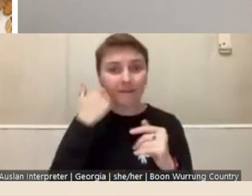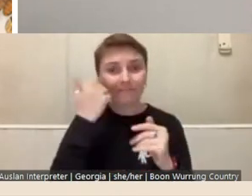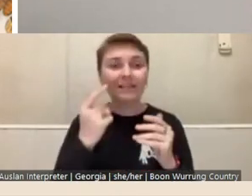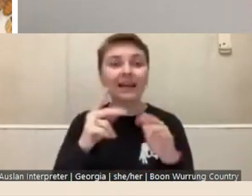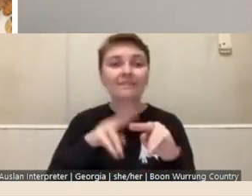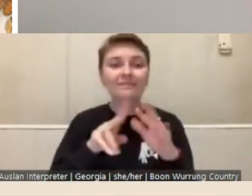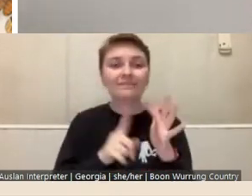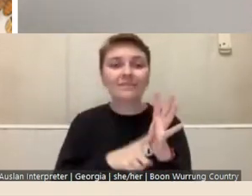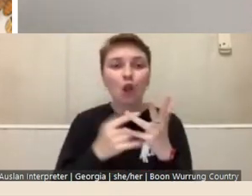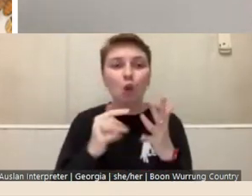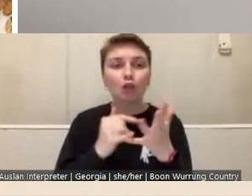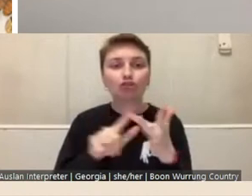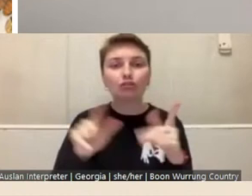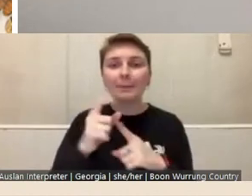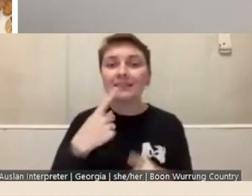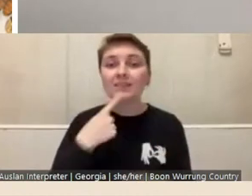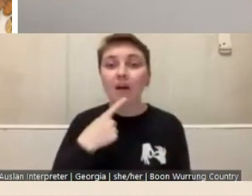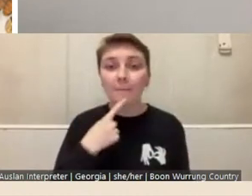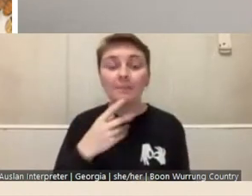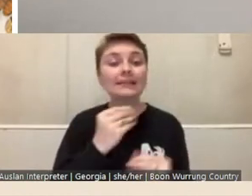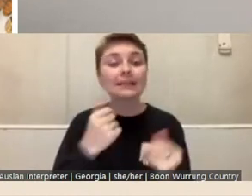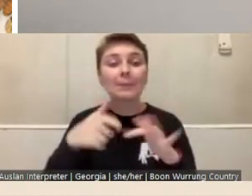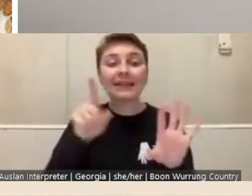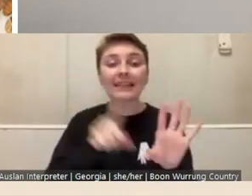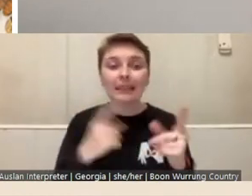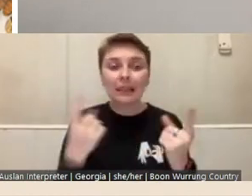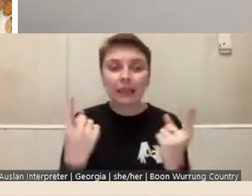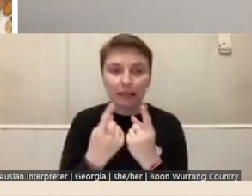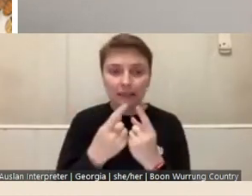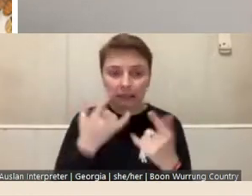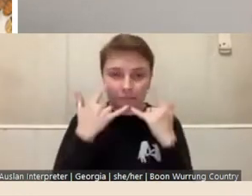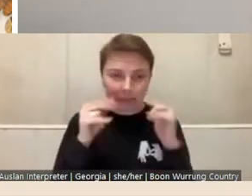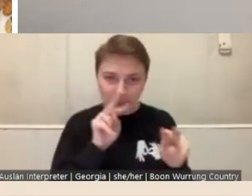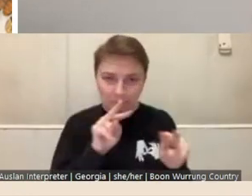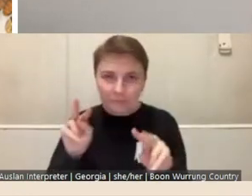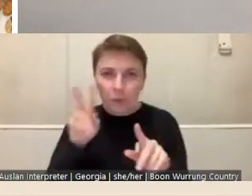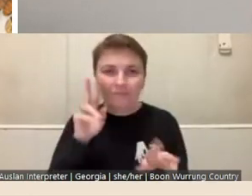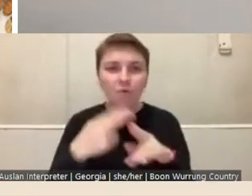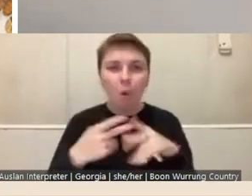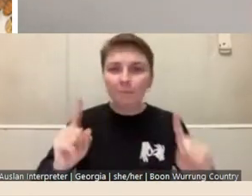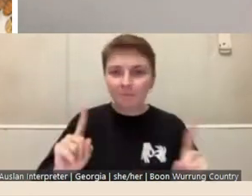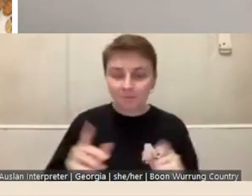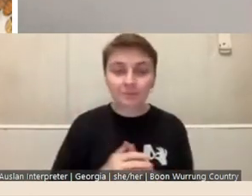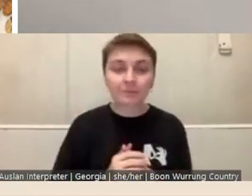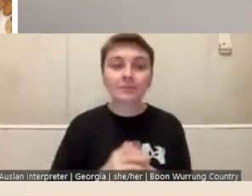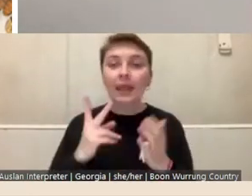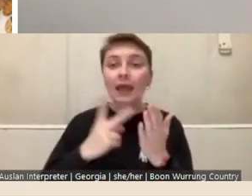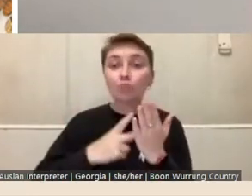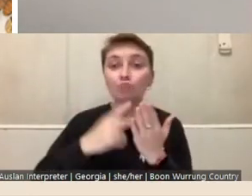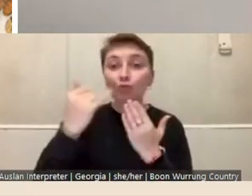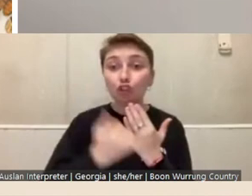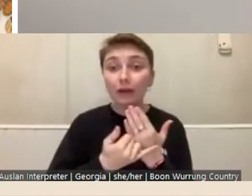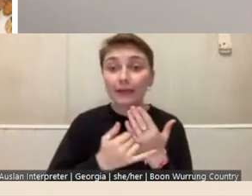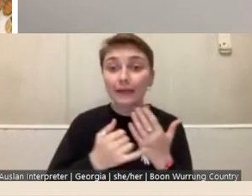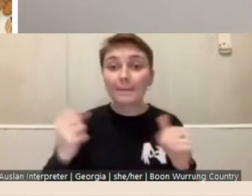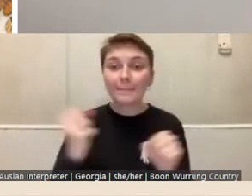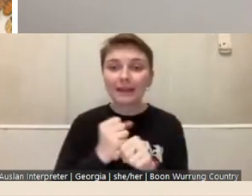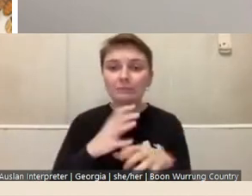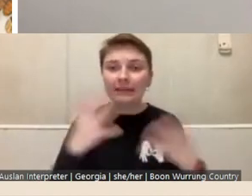Some of the key things assessors are looking for are projects that make significant use of,